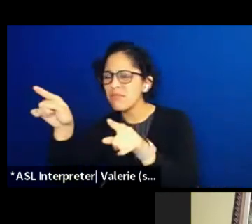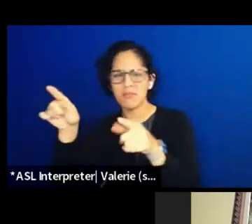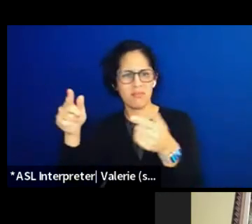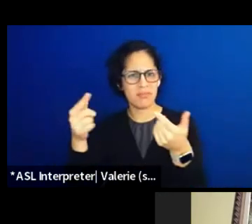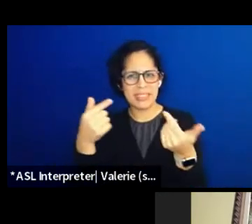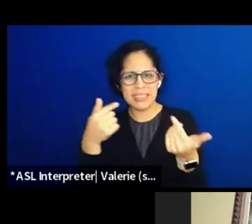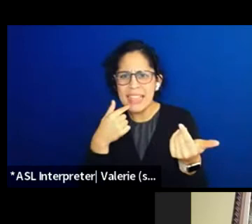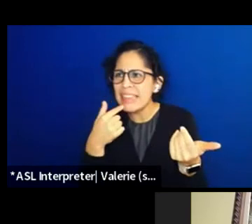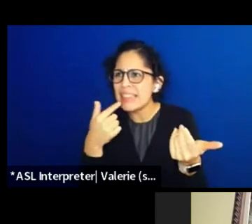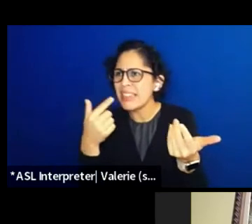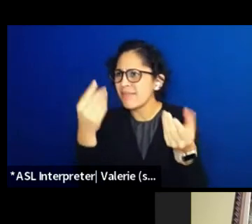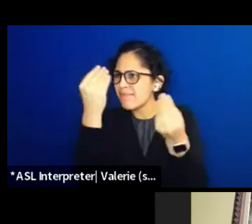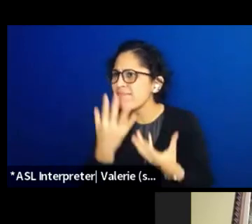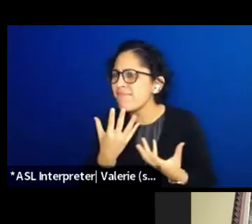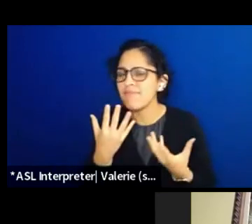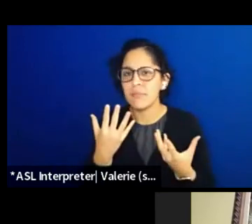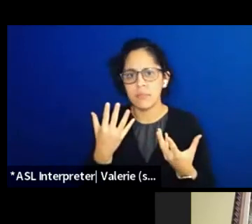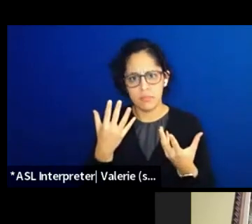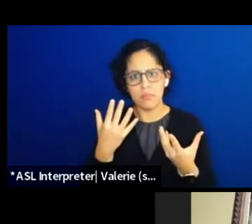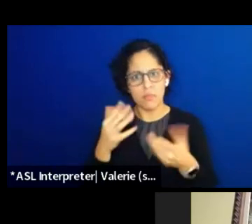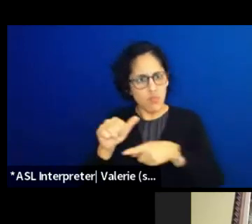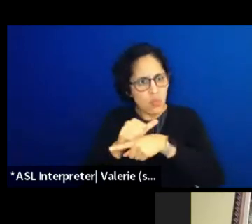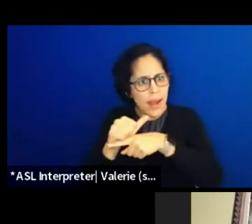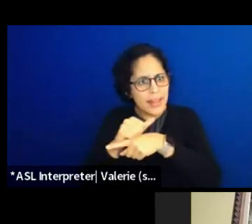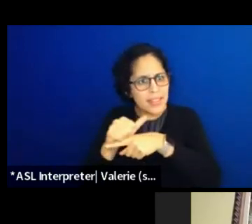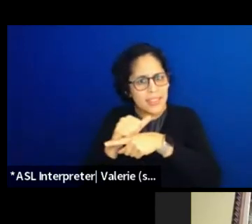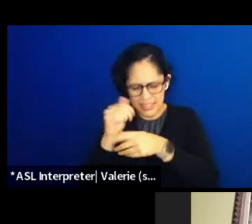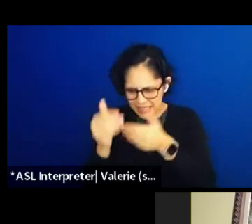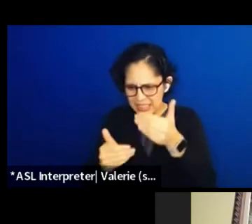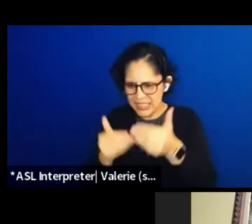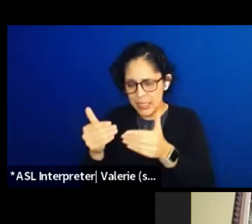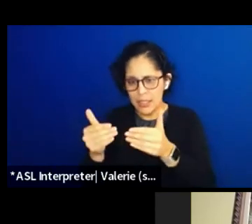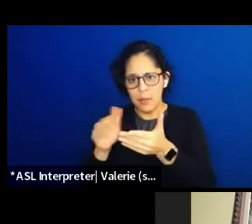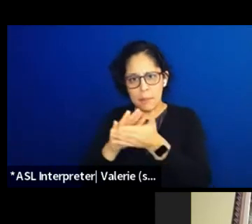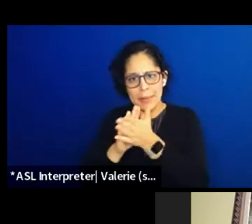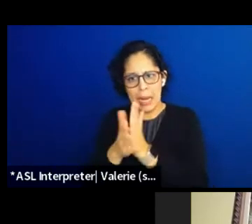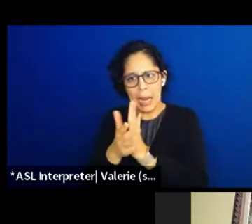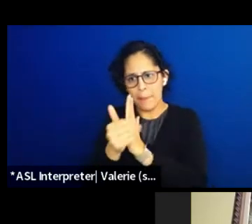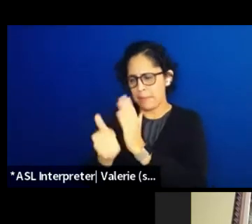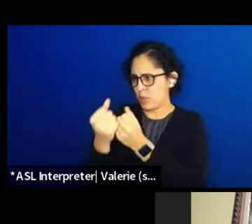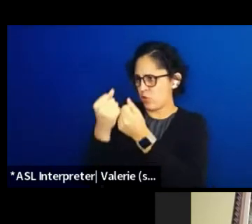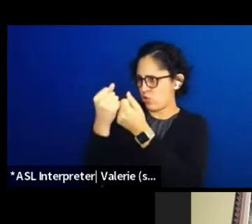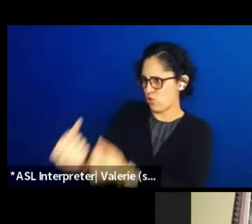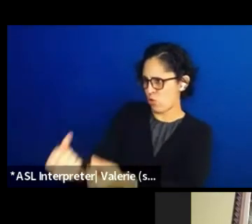and you'll be able to intuit and maybe listen directly to what nature is saying to you.